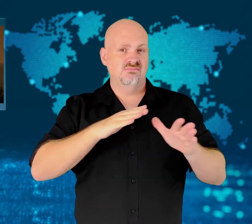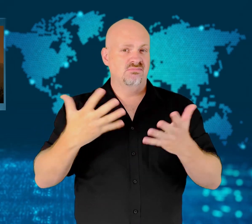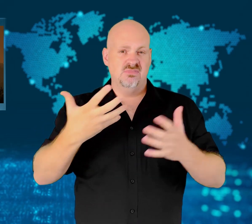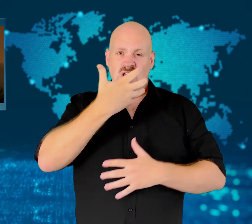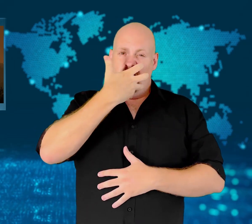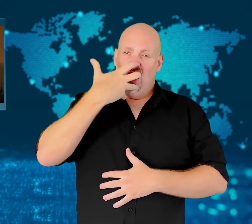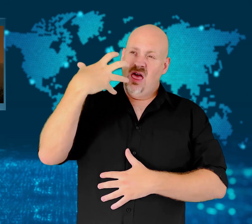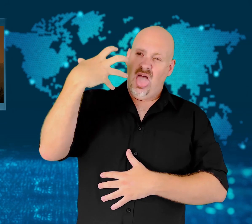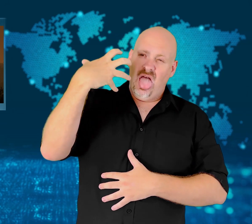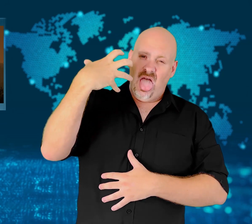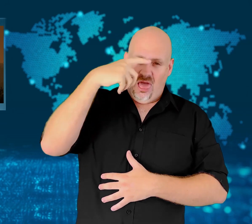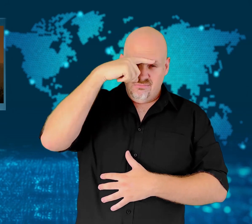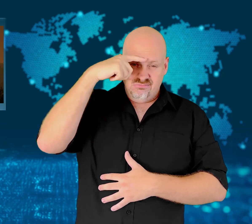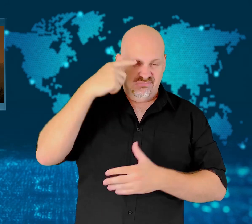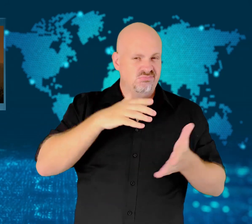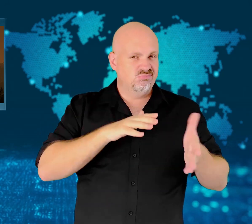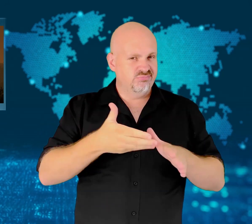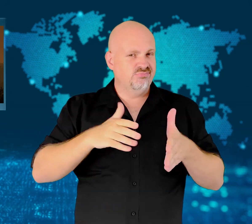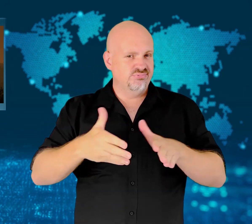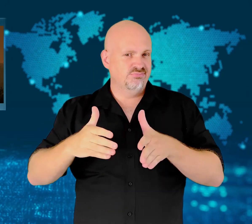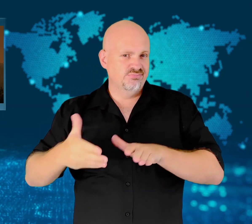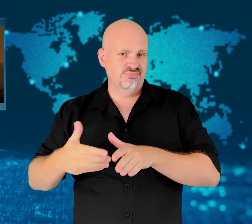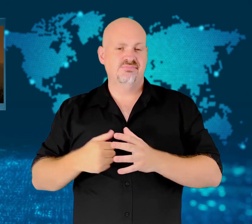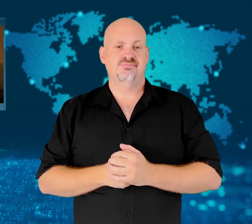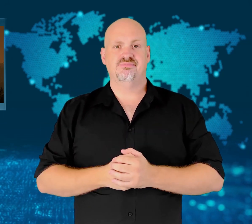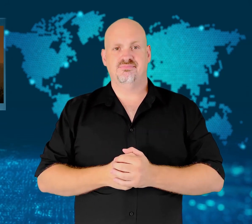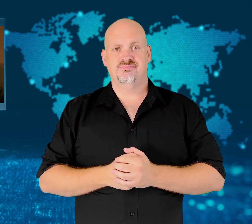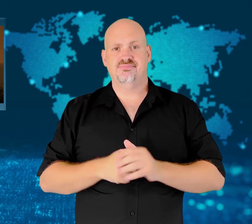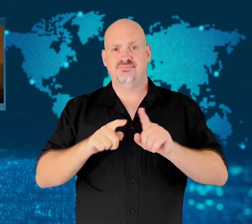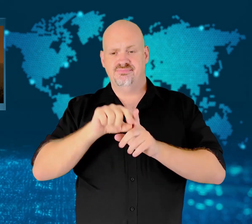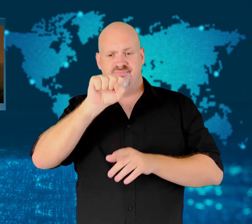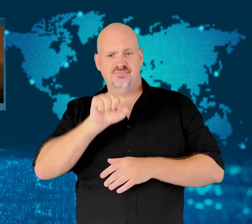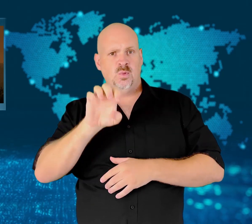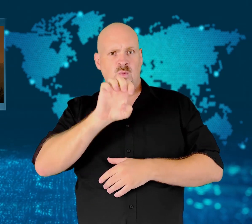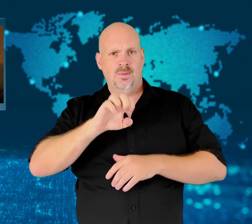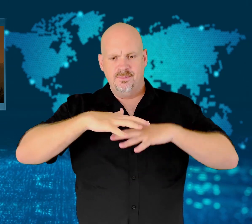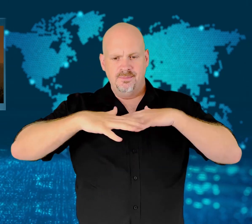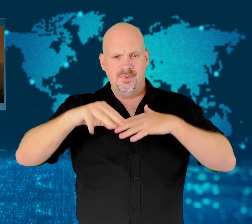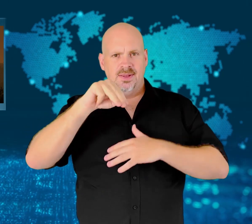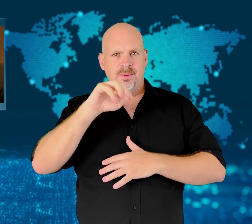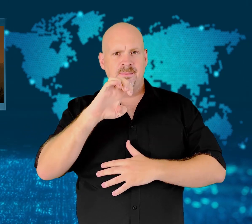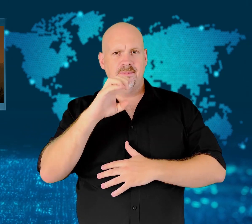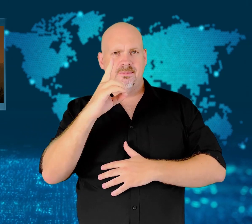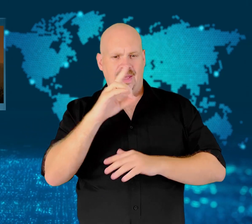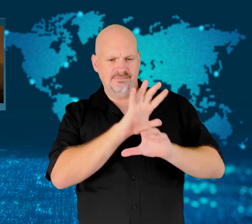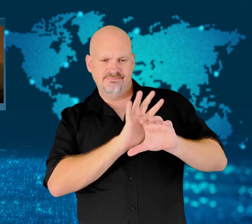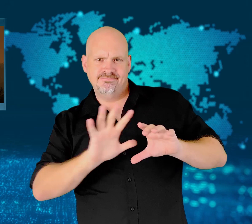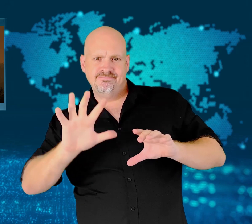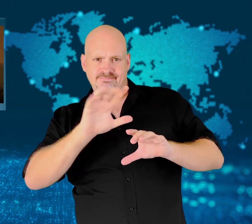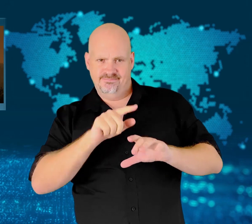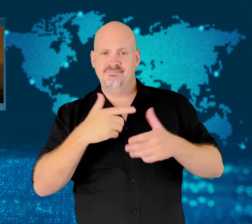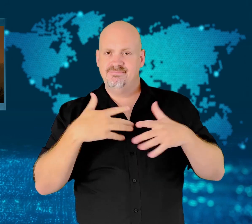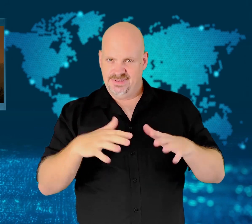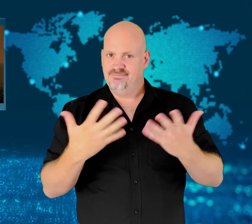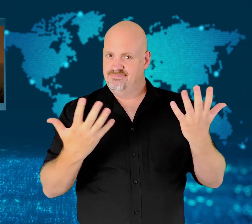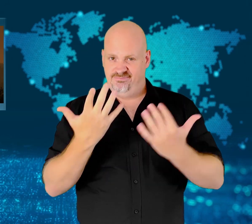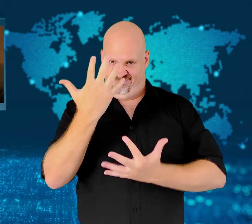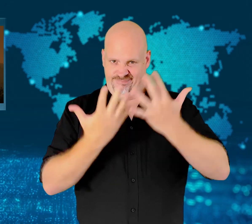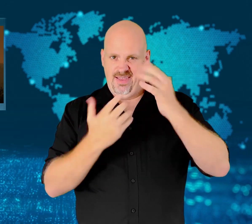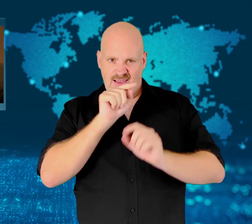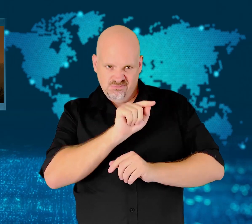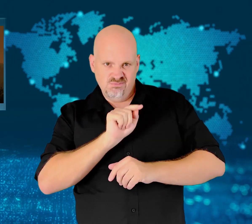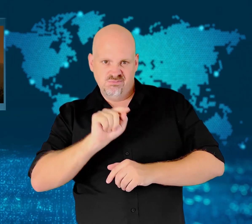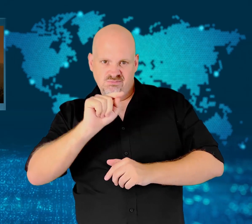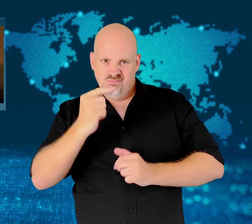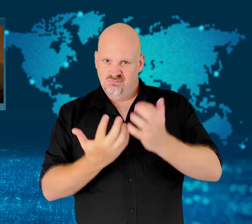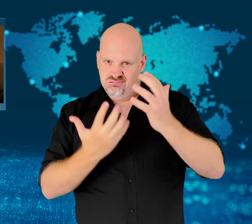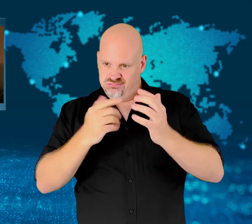Morocco has asked over 1,300 people to evacuate their homes.